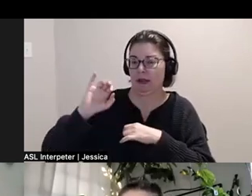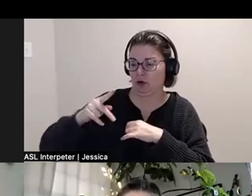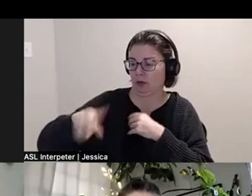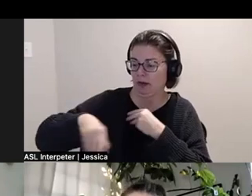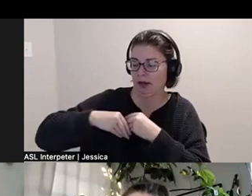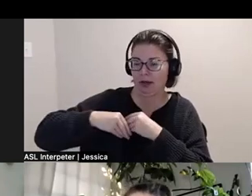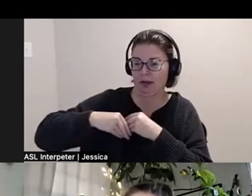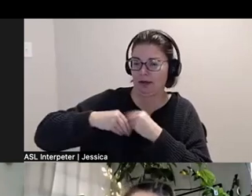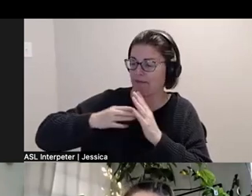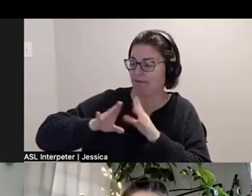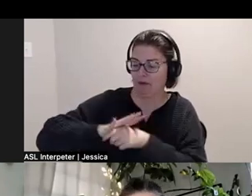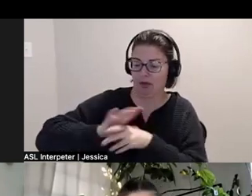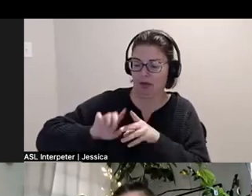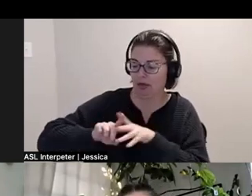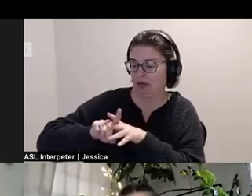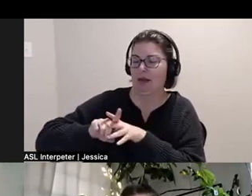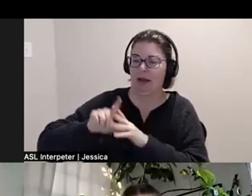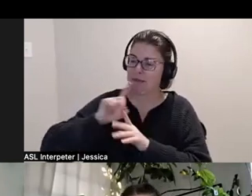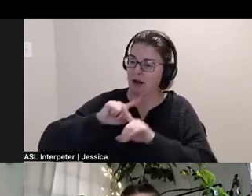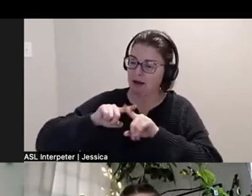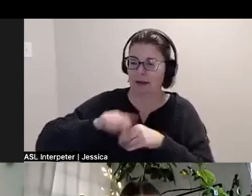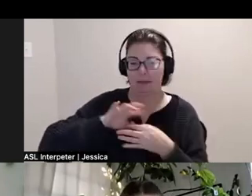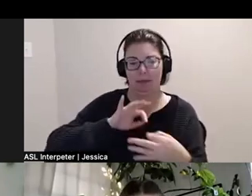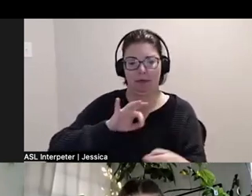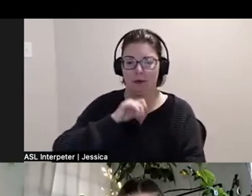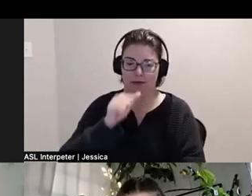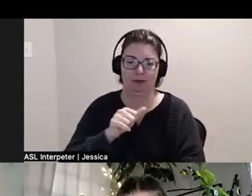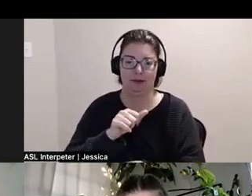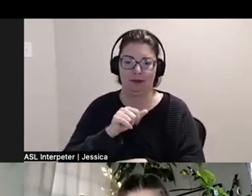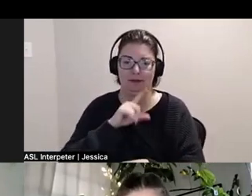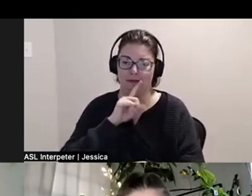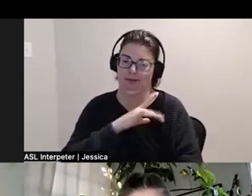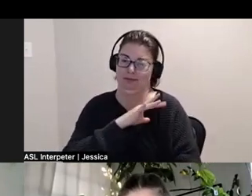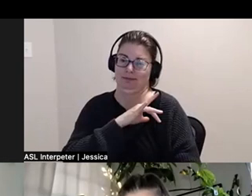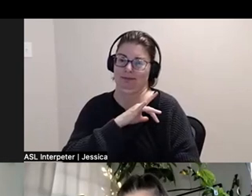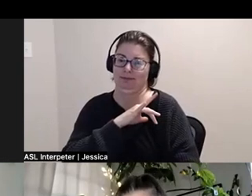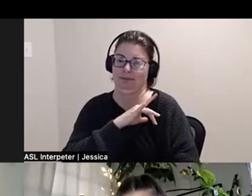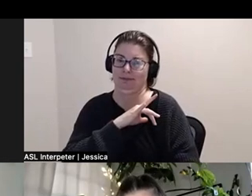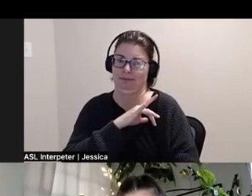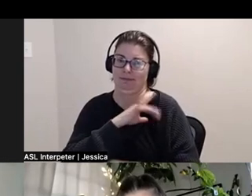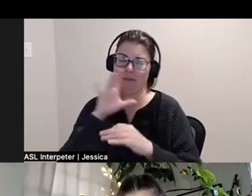not leaning into that perfectionism. So yeah, it's just so related and great, really great one.